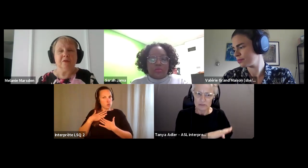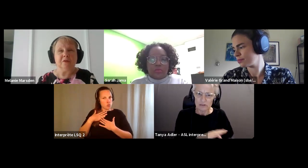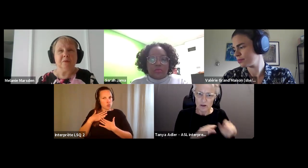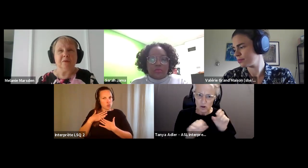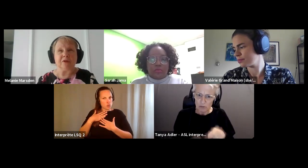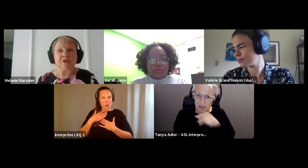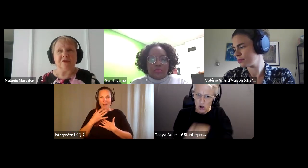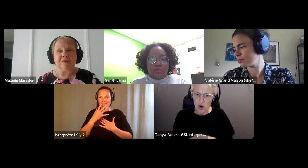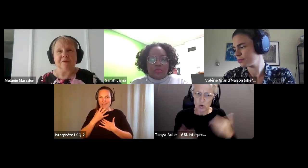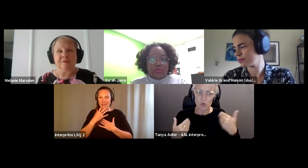Melanie Marsden: Much.